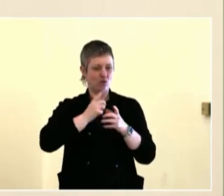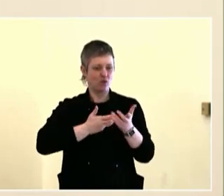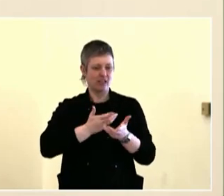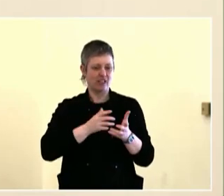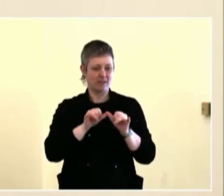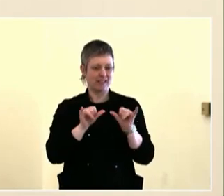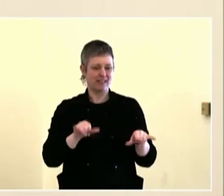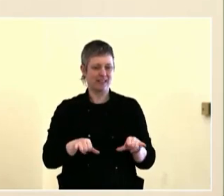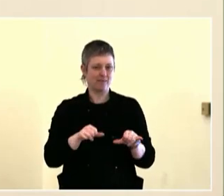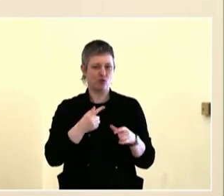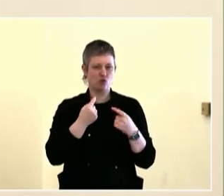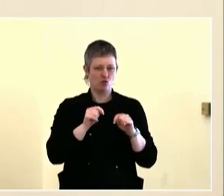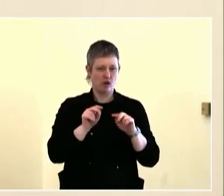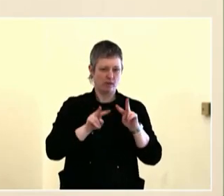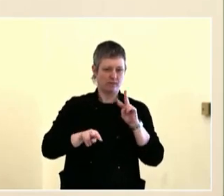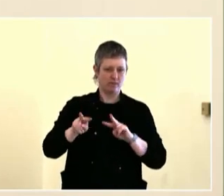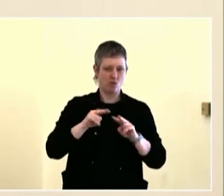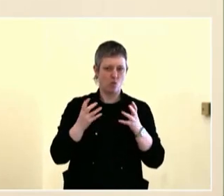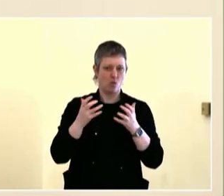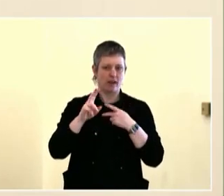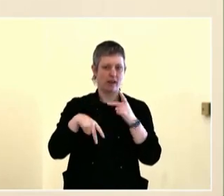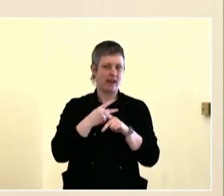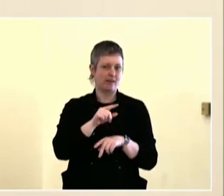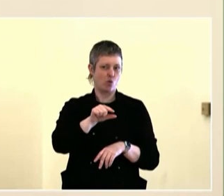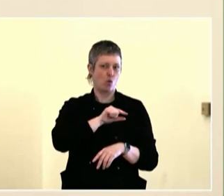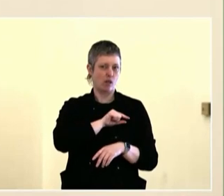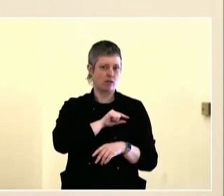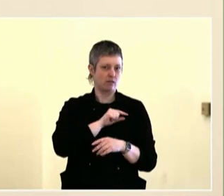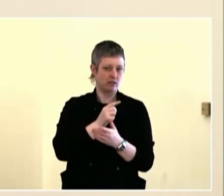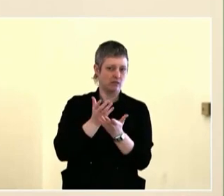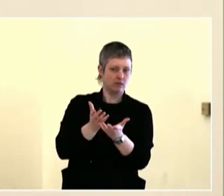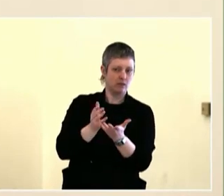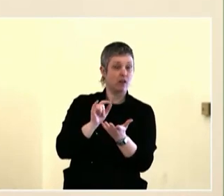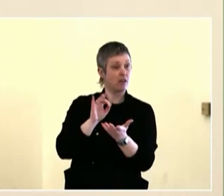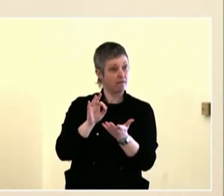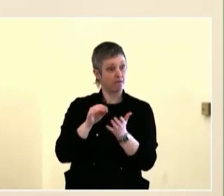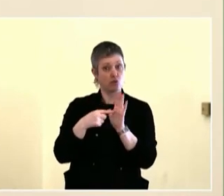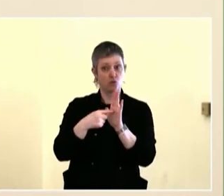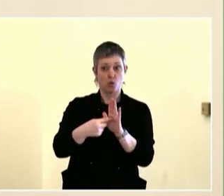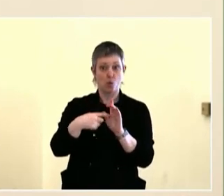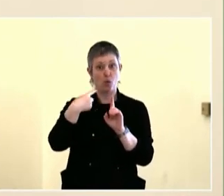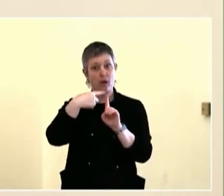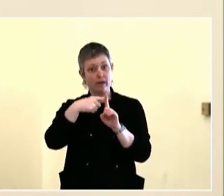that got us started was this idea of being intentional about engaging diverse voices and how that would happen.